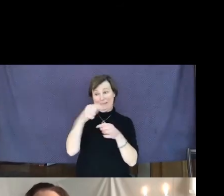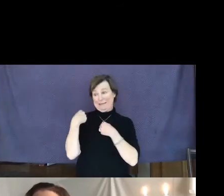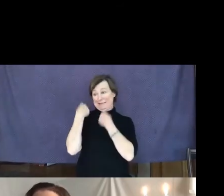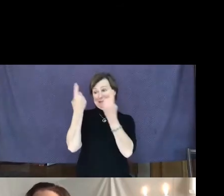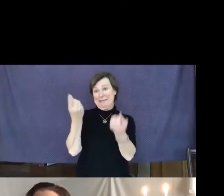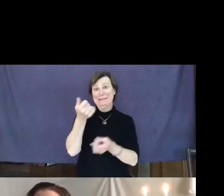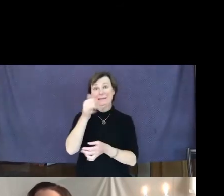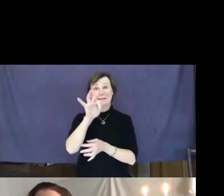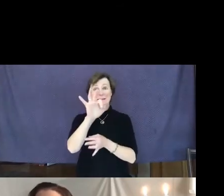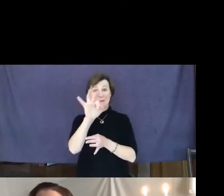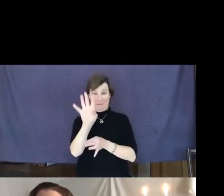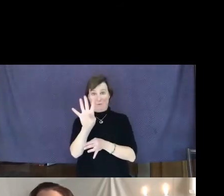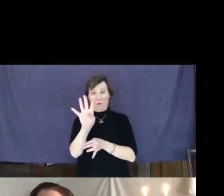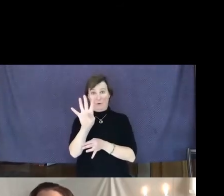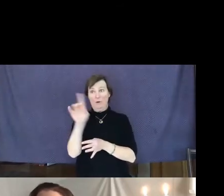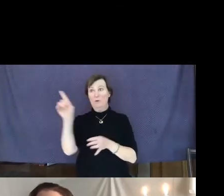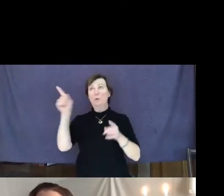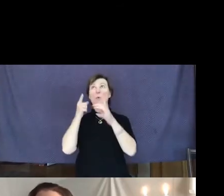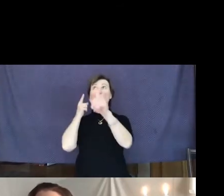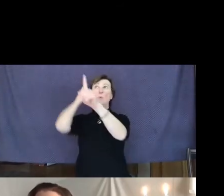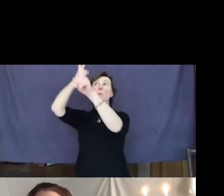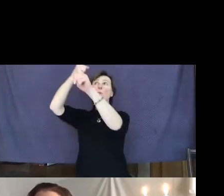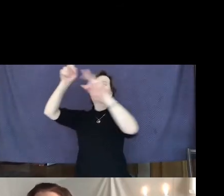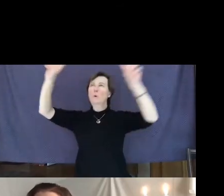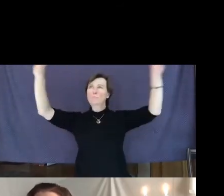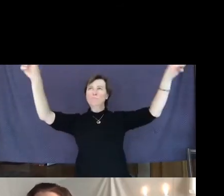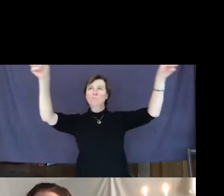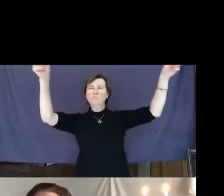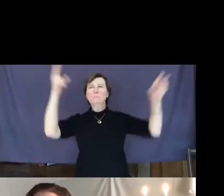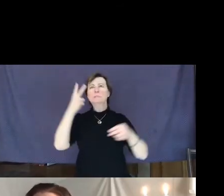is "to see the organization continue